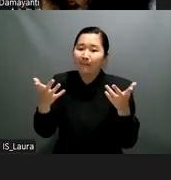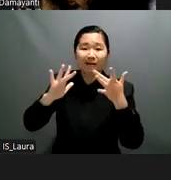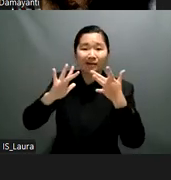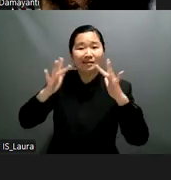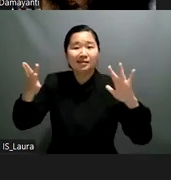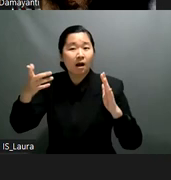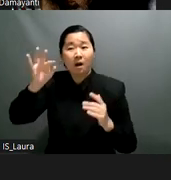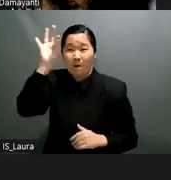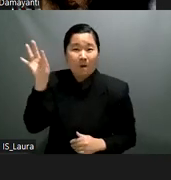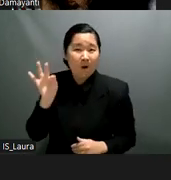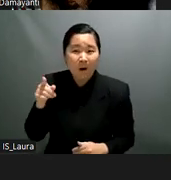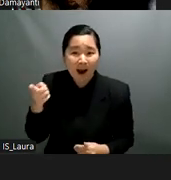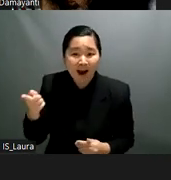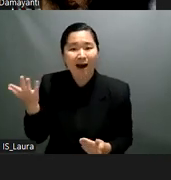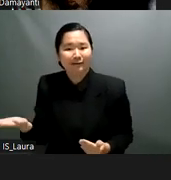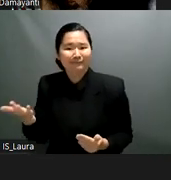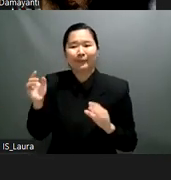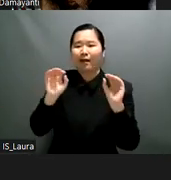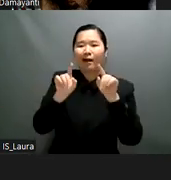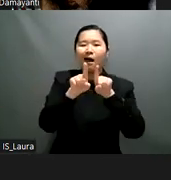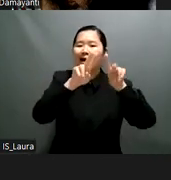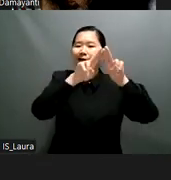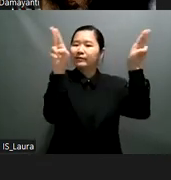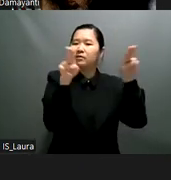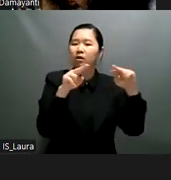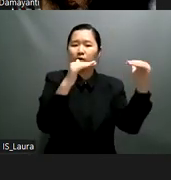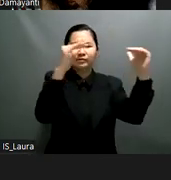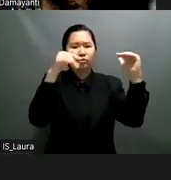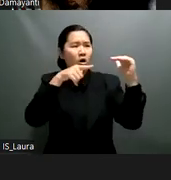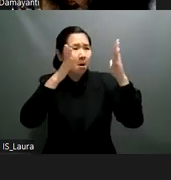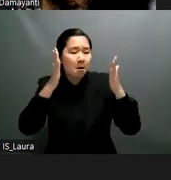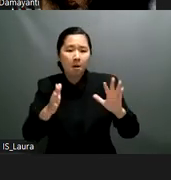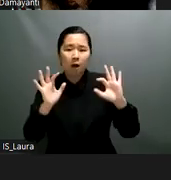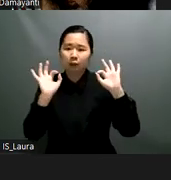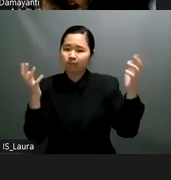systematically using the keyboard thus unless the student has assigned a person sitting next